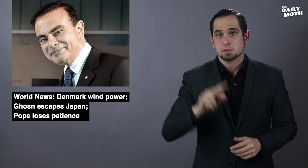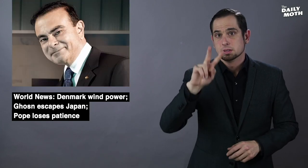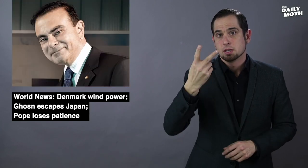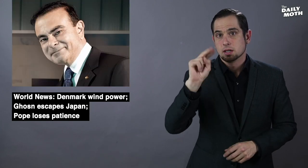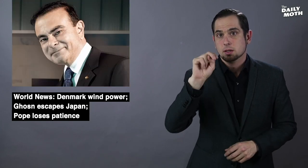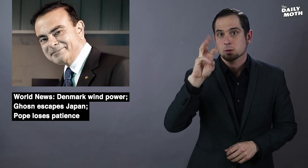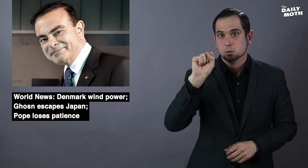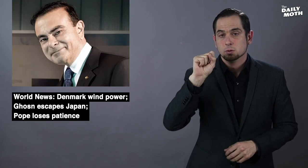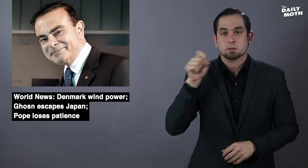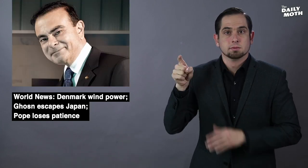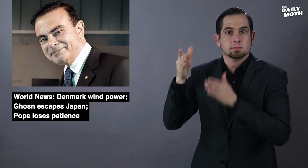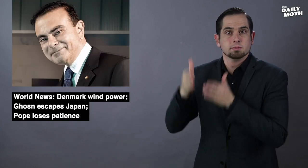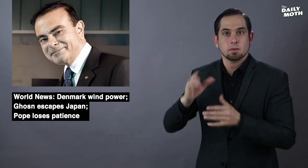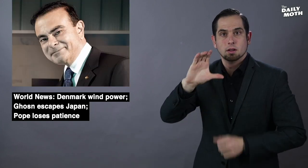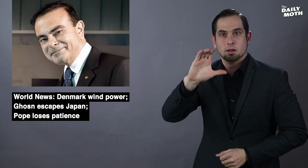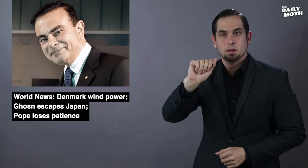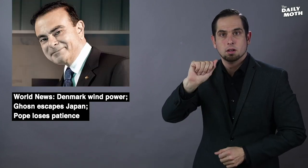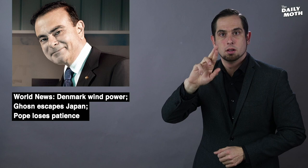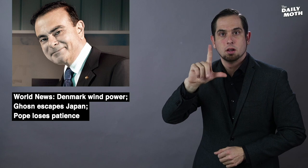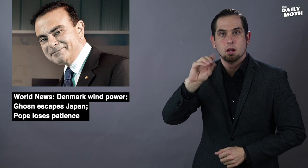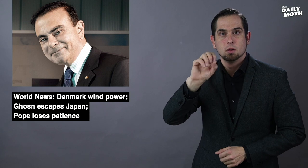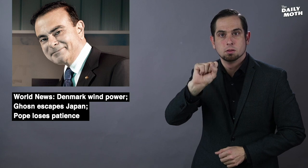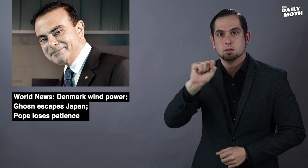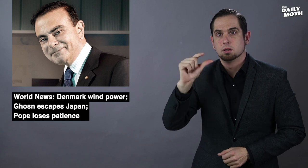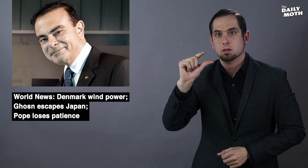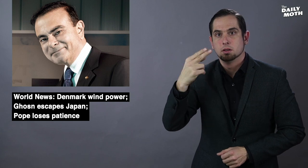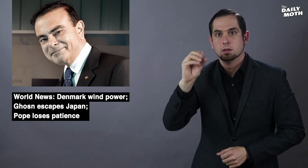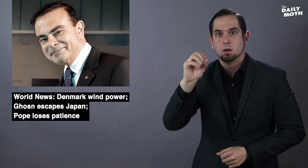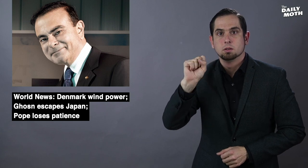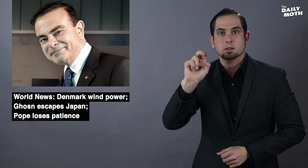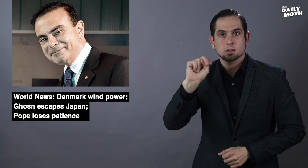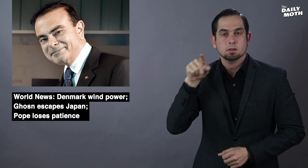The second news - Carlos Ghosn,